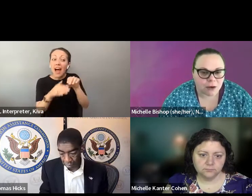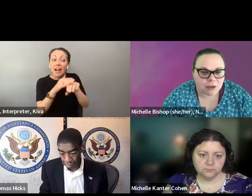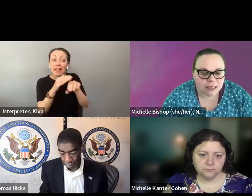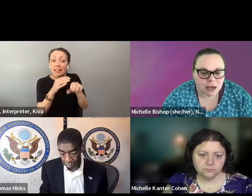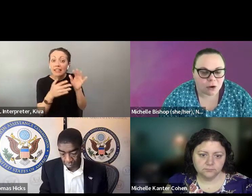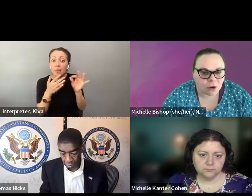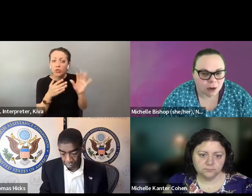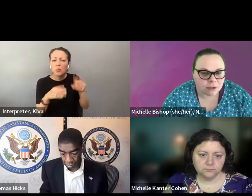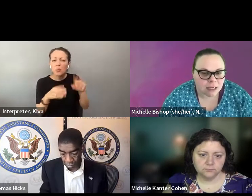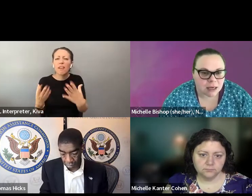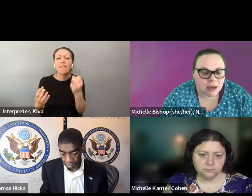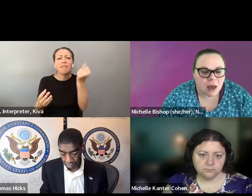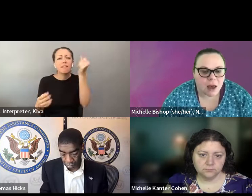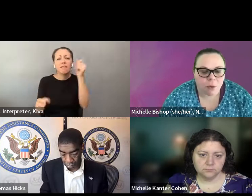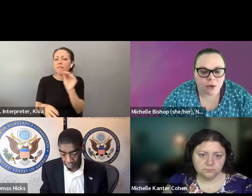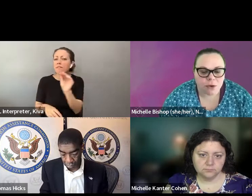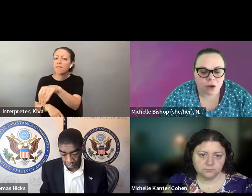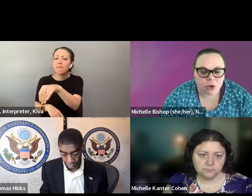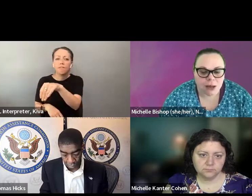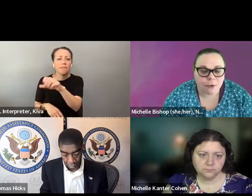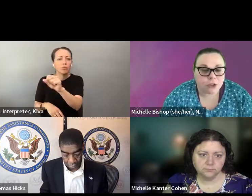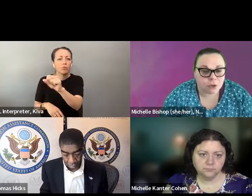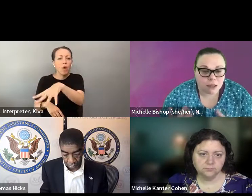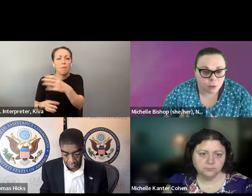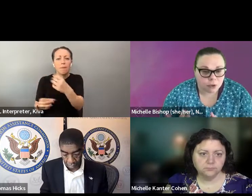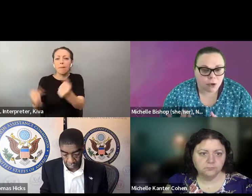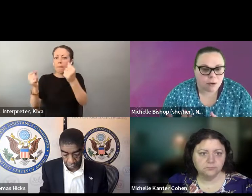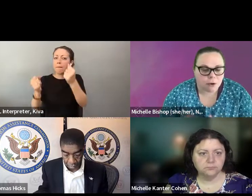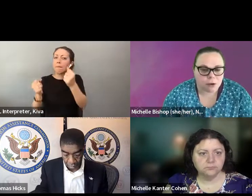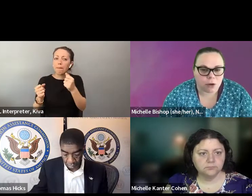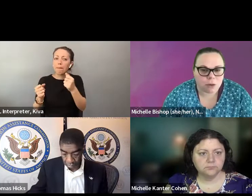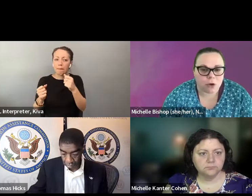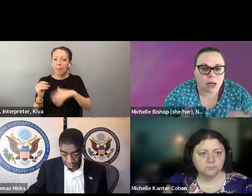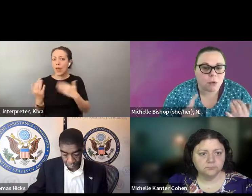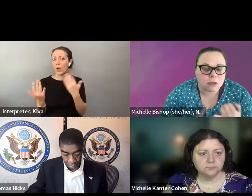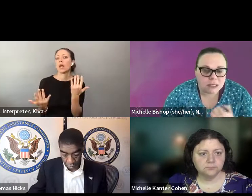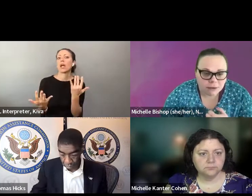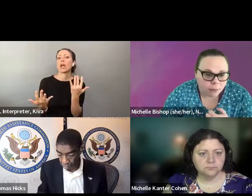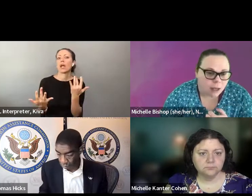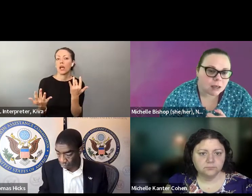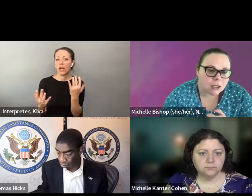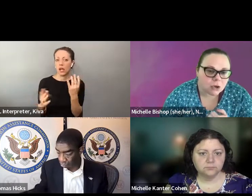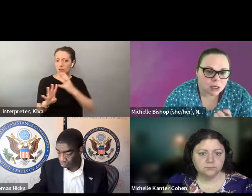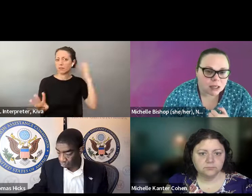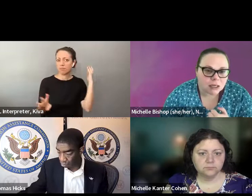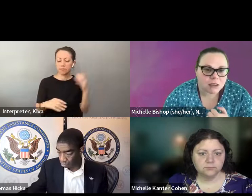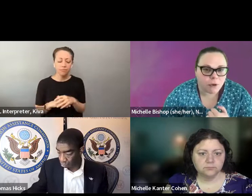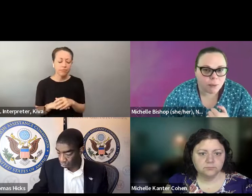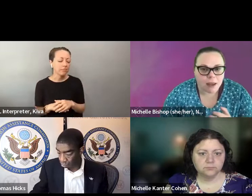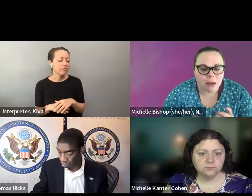of time. That drop box can get you in and out in ten minutes even if that line is six hours long. That differs depending on your state or county. Whether or not you' intention, even if the line is 6 h long, that differs depending on your state or your county, whether or not you're able to as well.